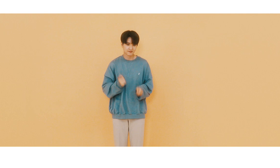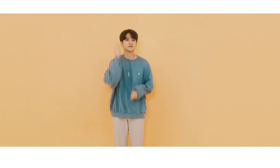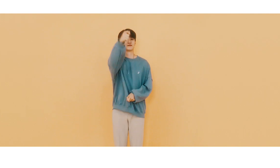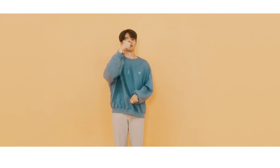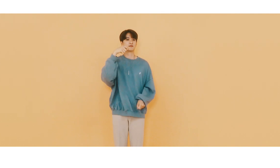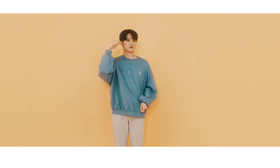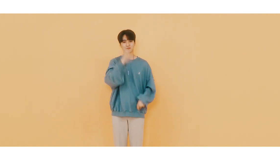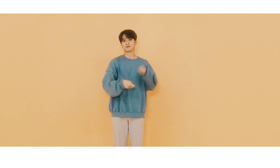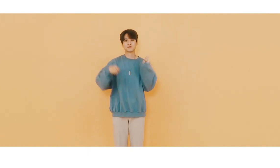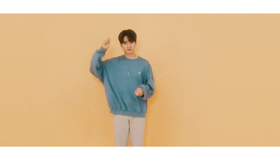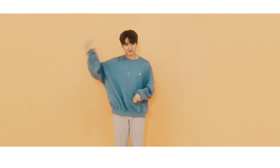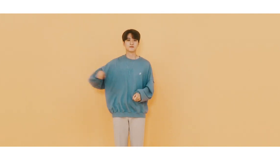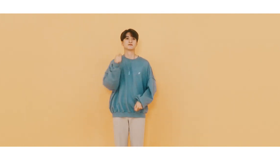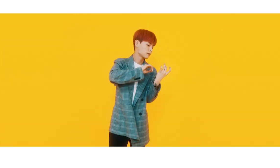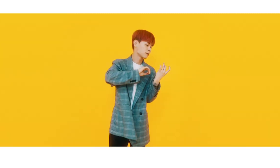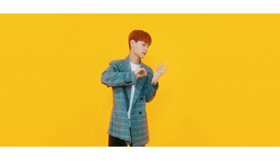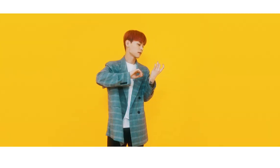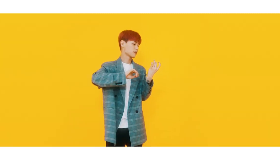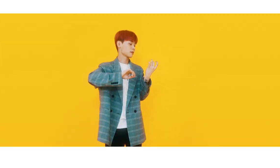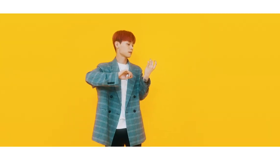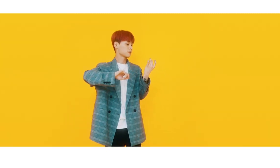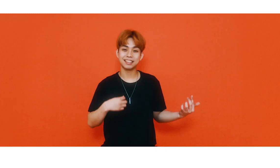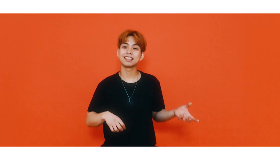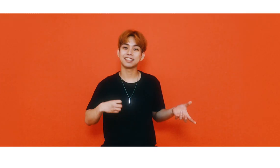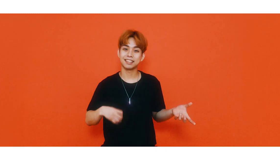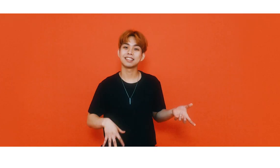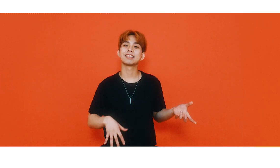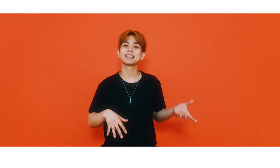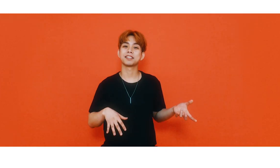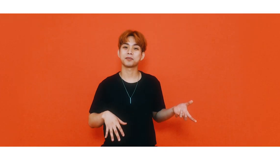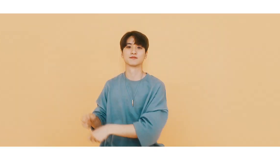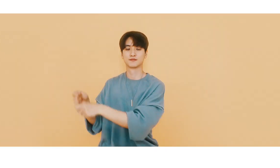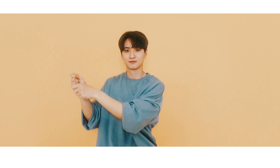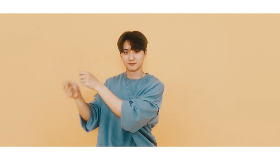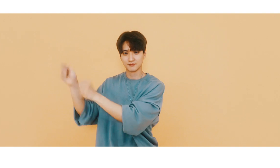(drum) (violin) (guitar) (drum)